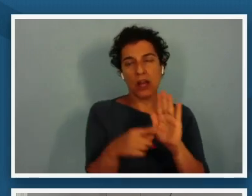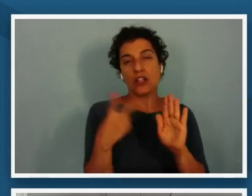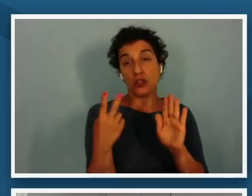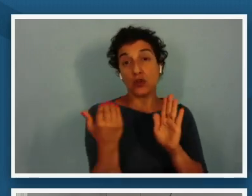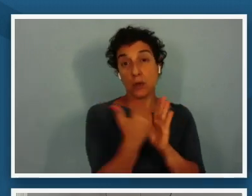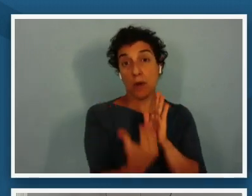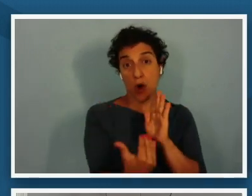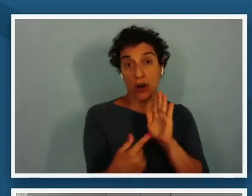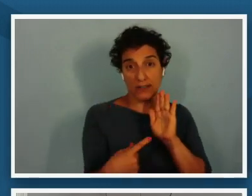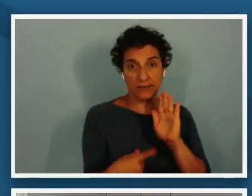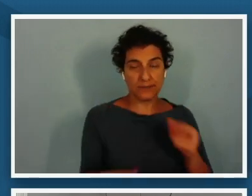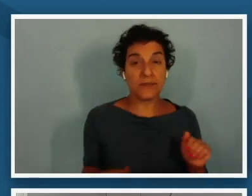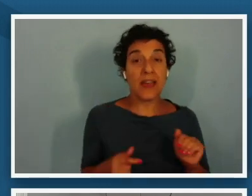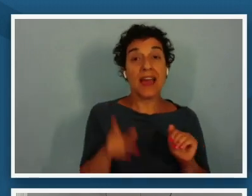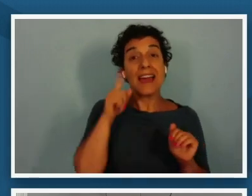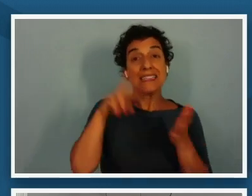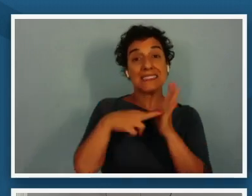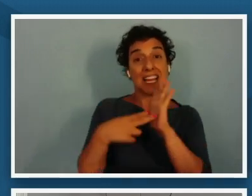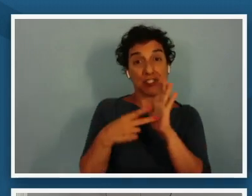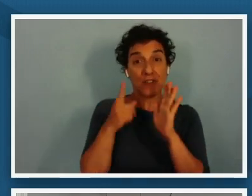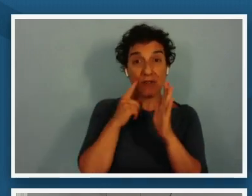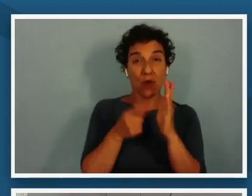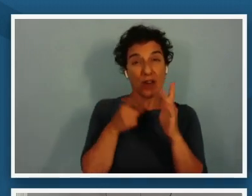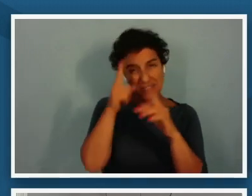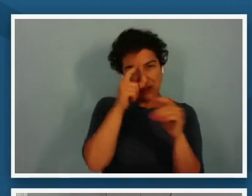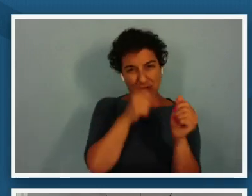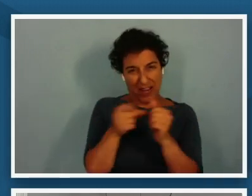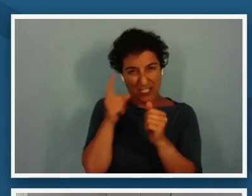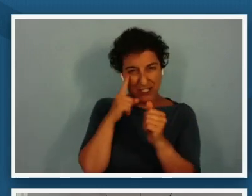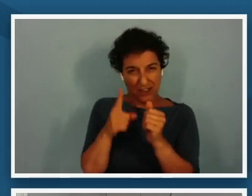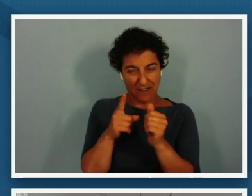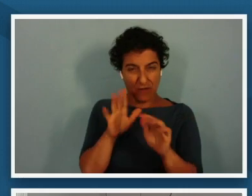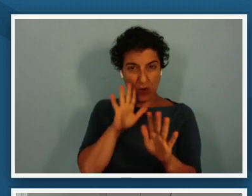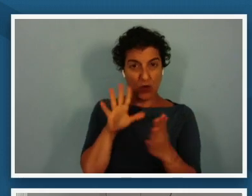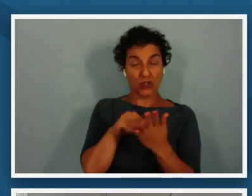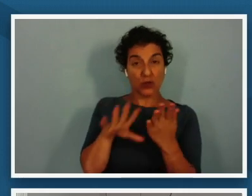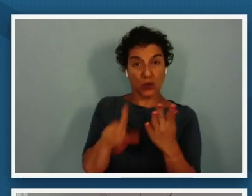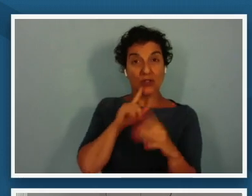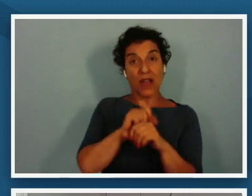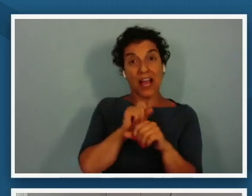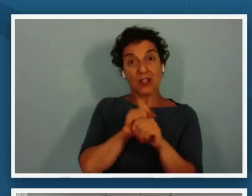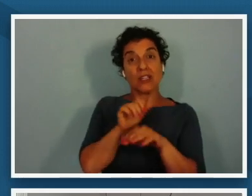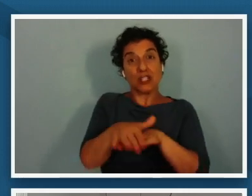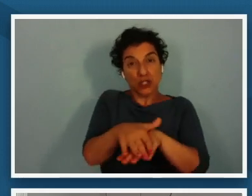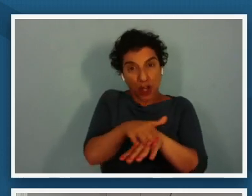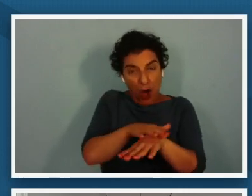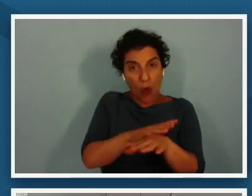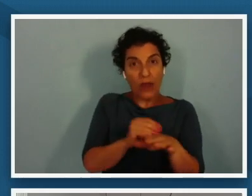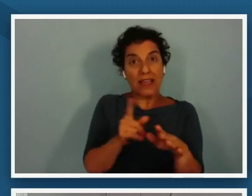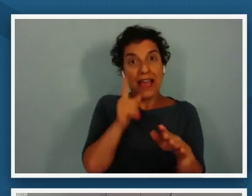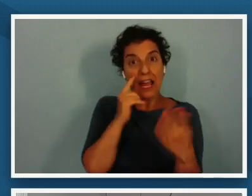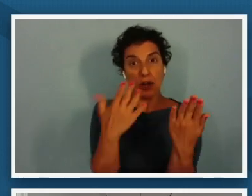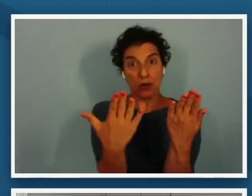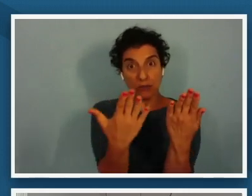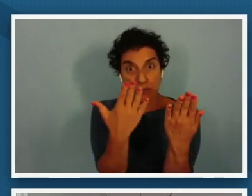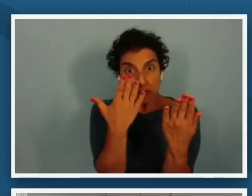as a strategy for supporting students slowing down and looking closely for details before they start telling